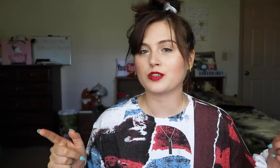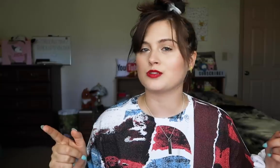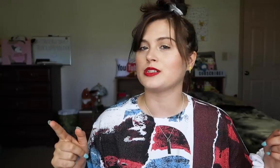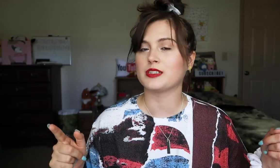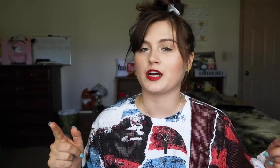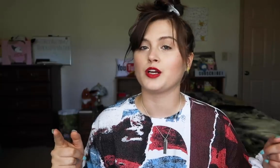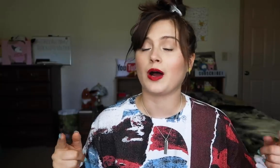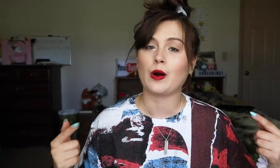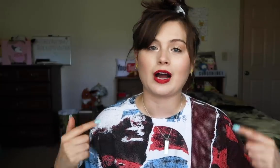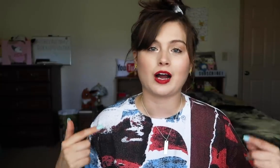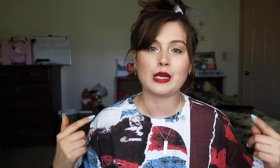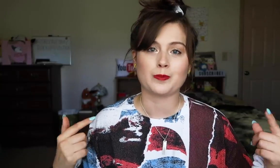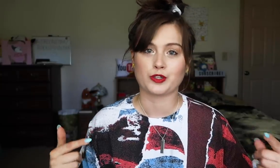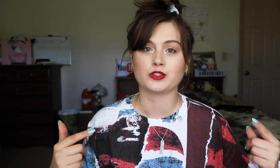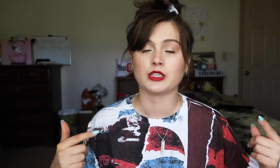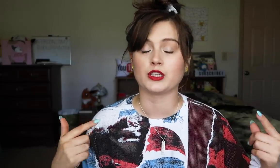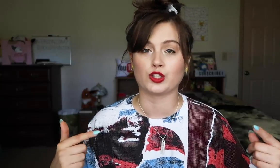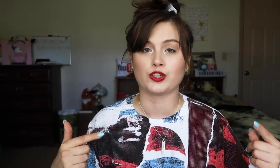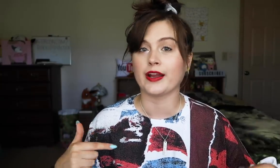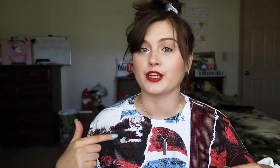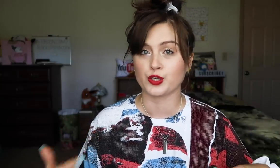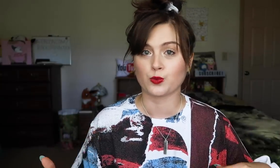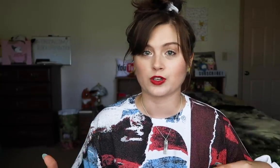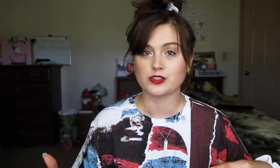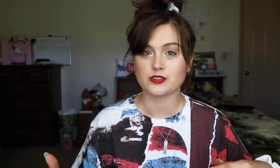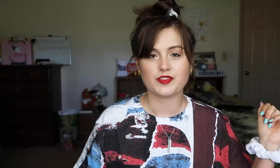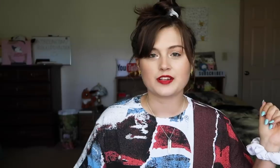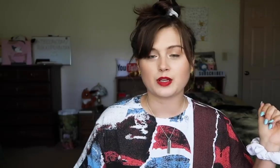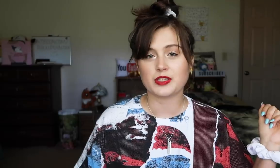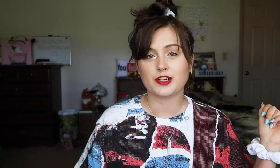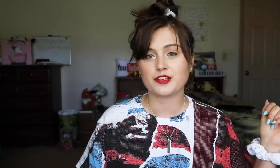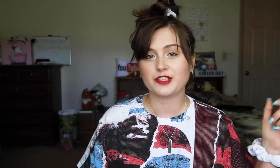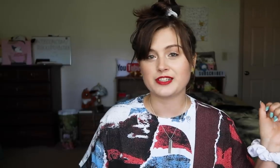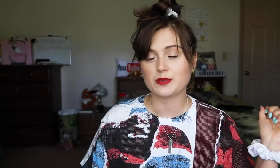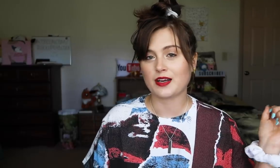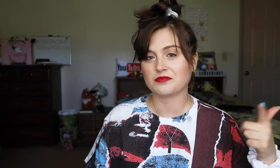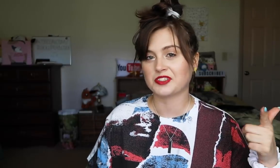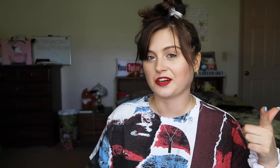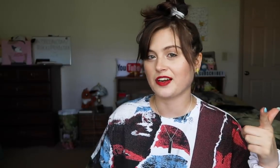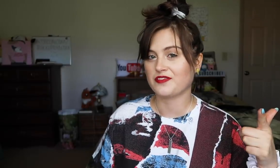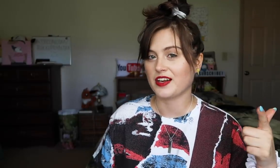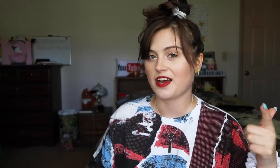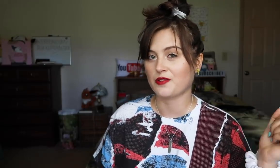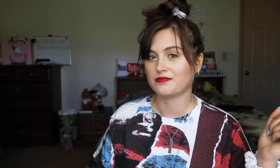I'm also going to tell you how I personally learn any new words. If that's something that you're curious about, stick around and find out.